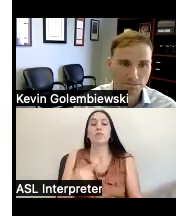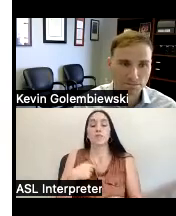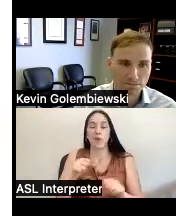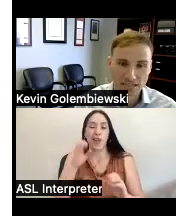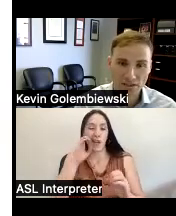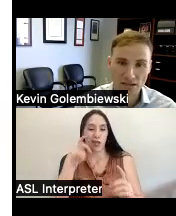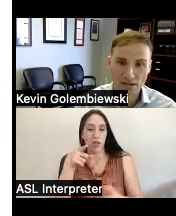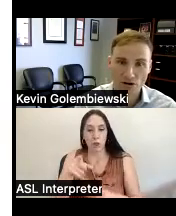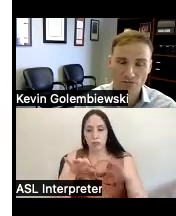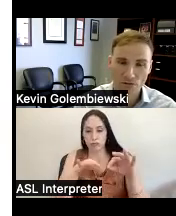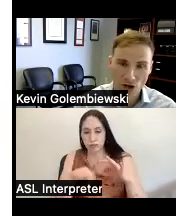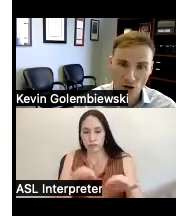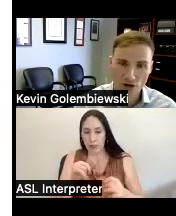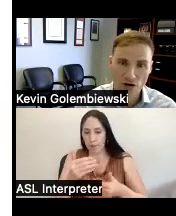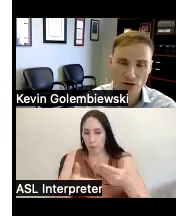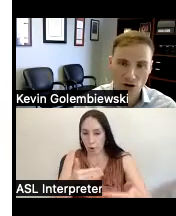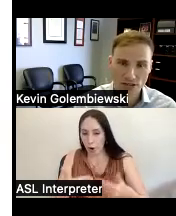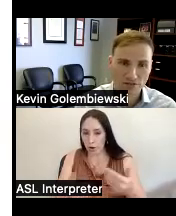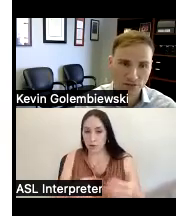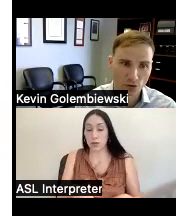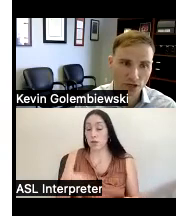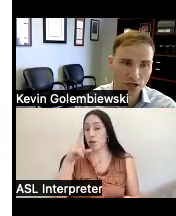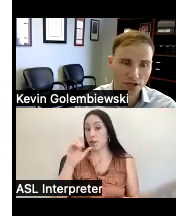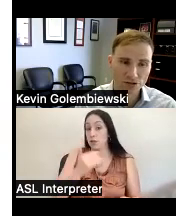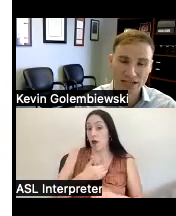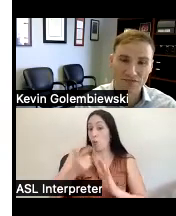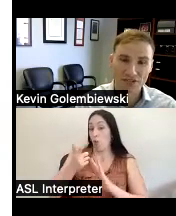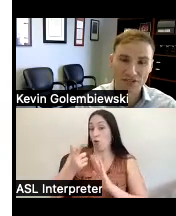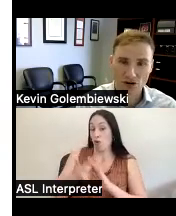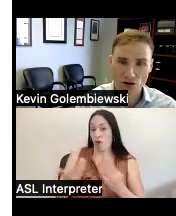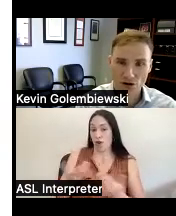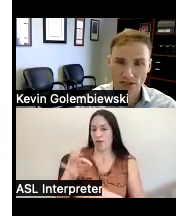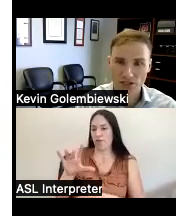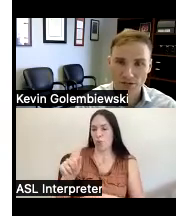um because I think in our code in our laws in Florida there's an emphasis on guardianship